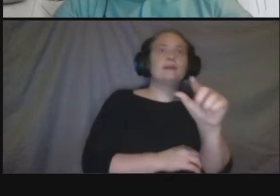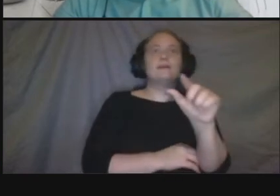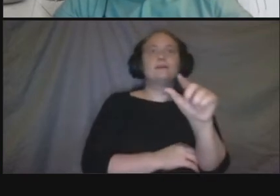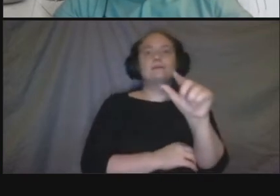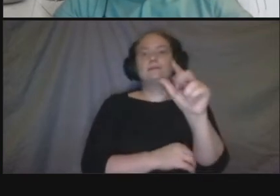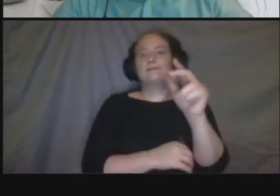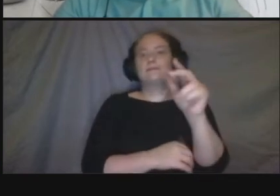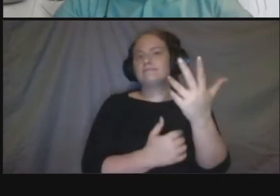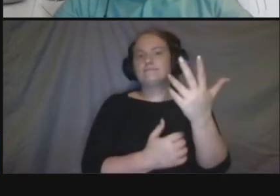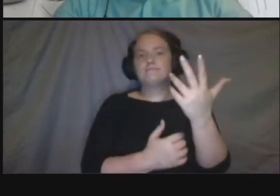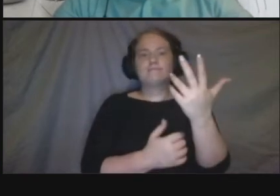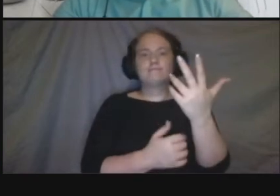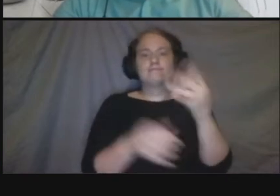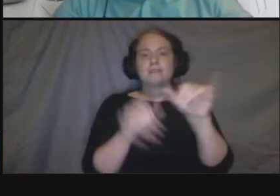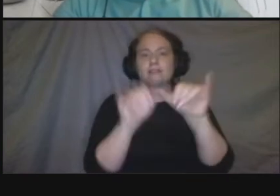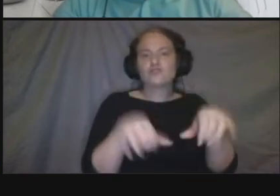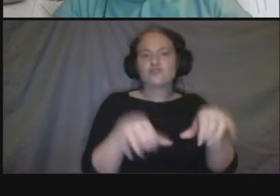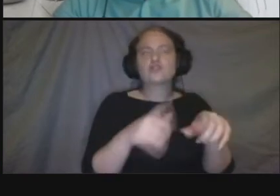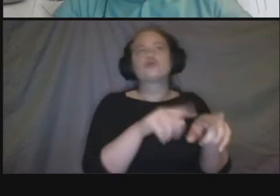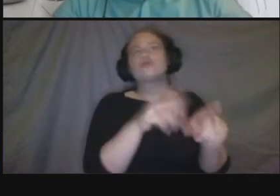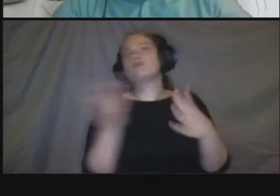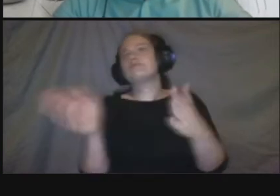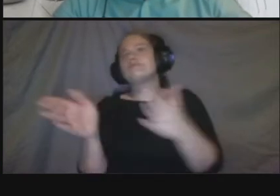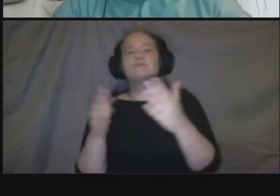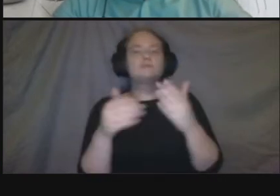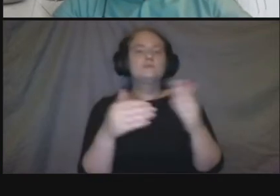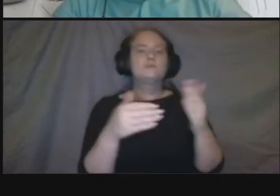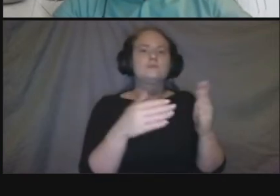and any of these other any of these other elements um where there might be